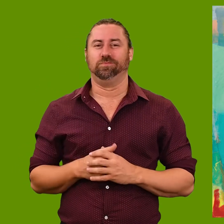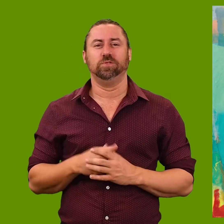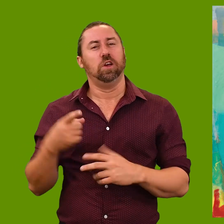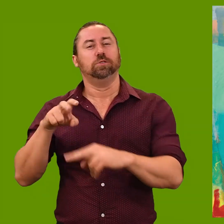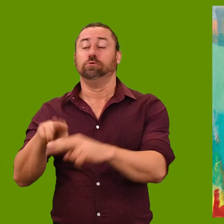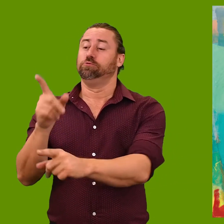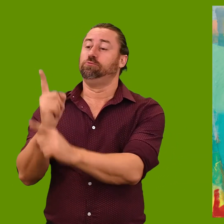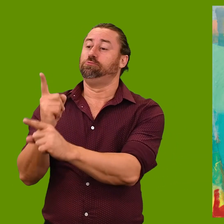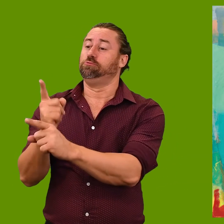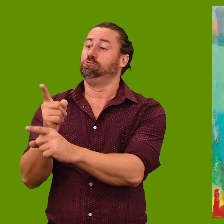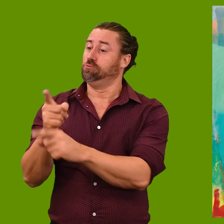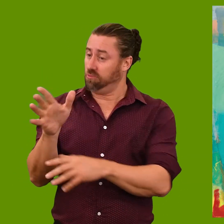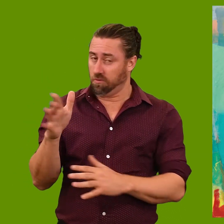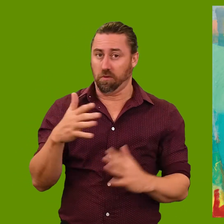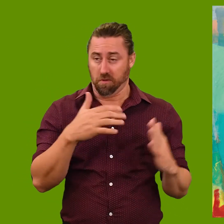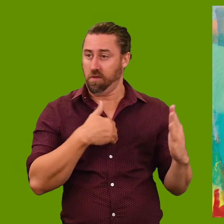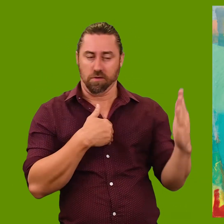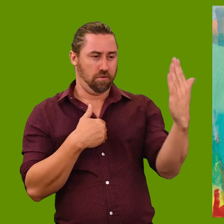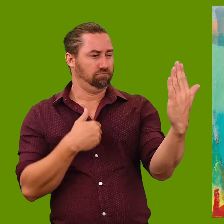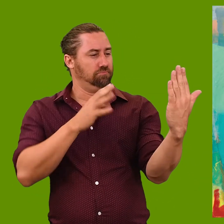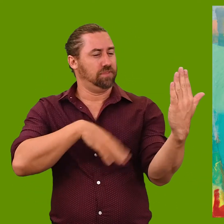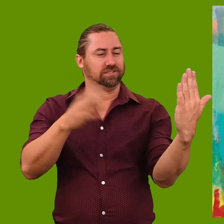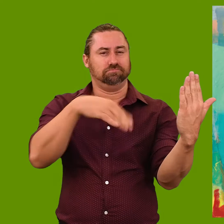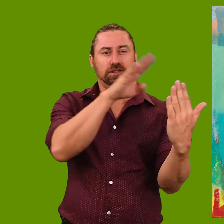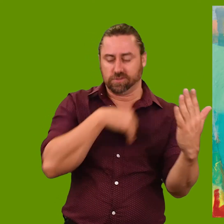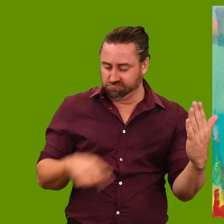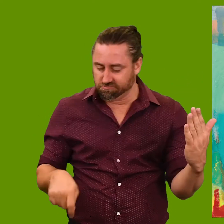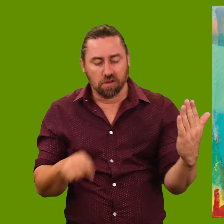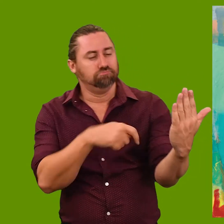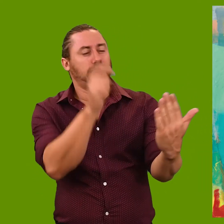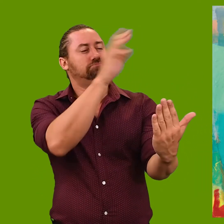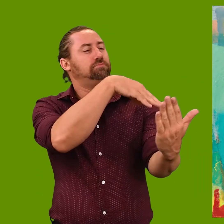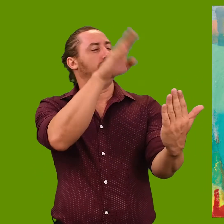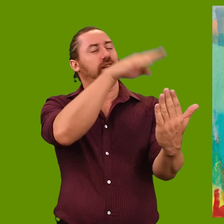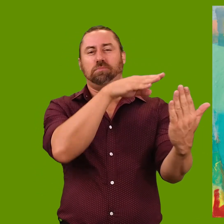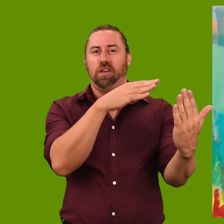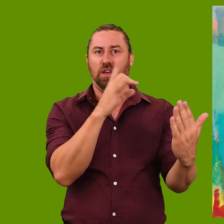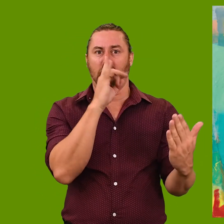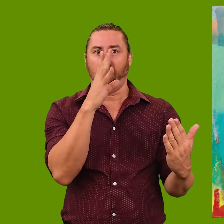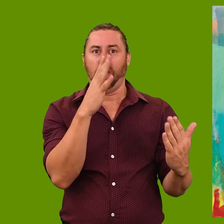‘She sat on her bed talking, so I situated the painting in her room. When I mixed the paint